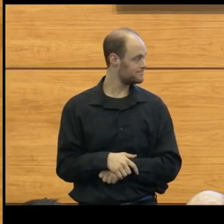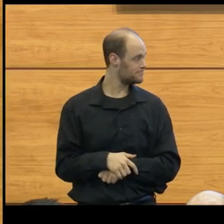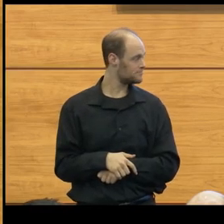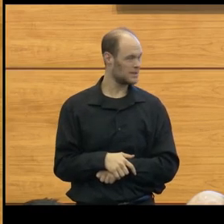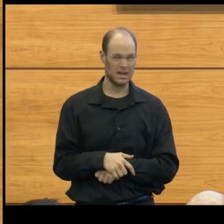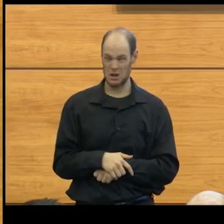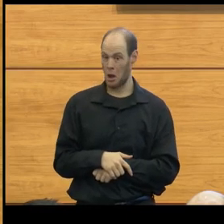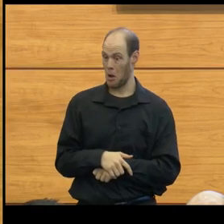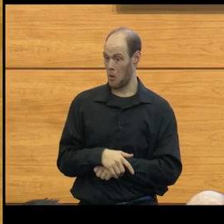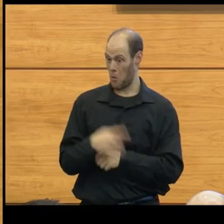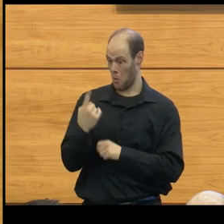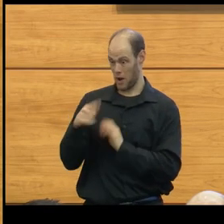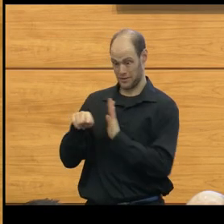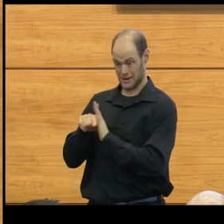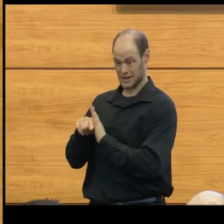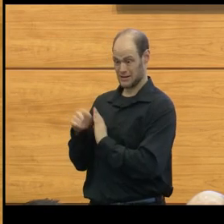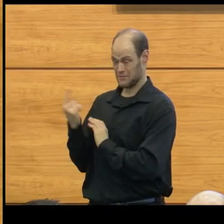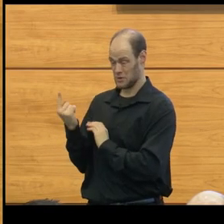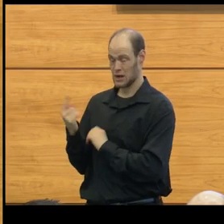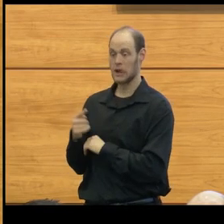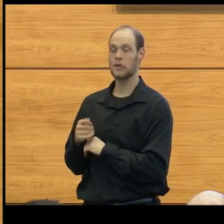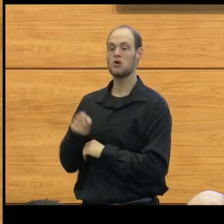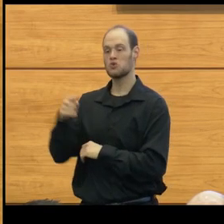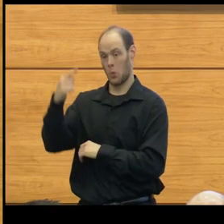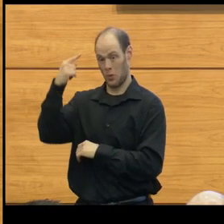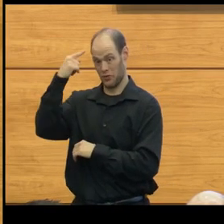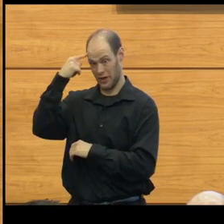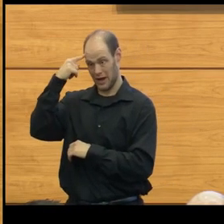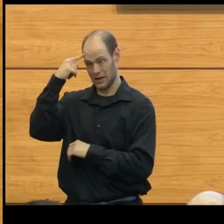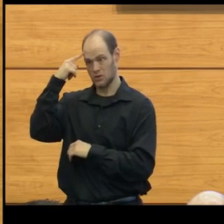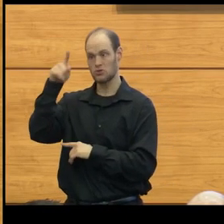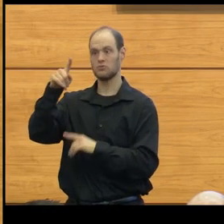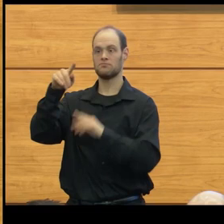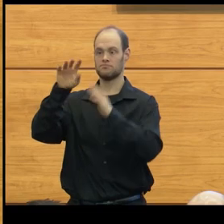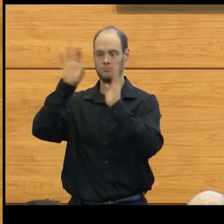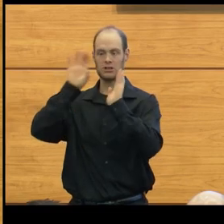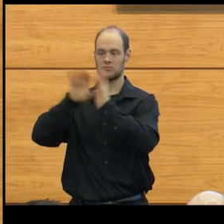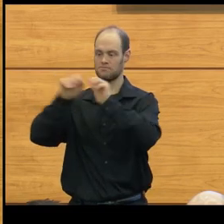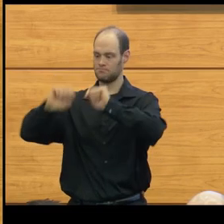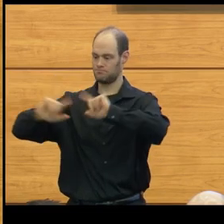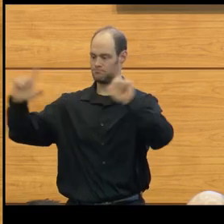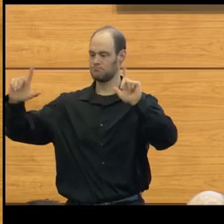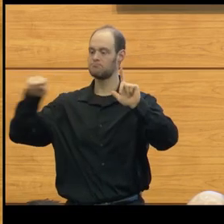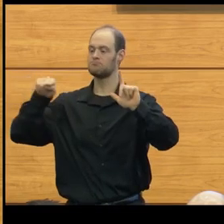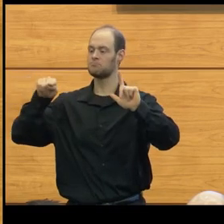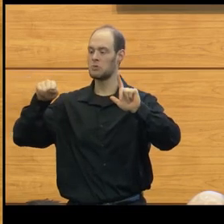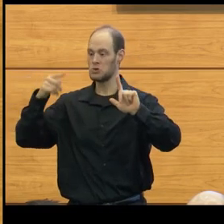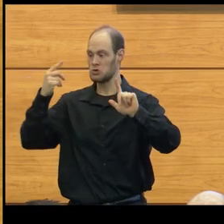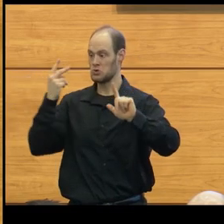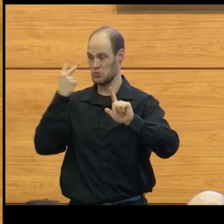The problem with that, it means that when you think of it and you look at pictures, you're looking at something that's stagnant.